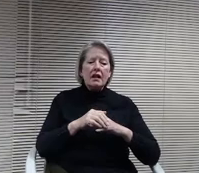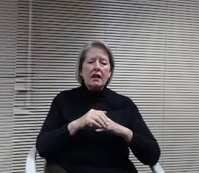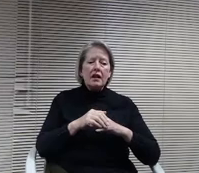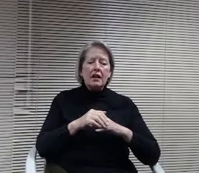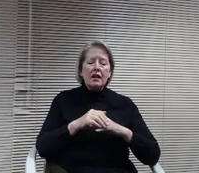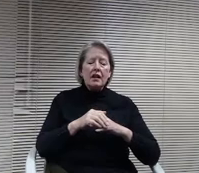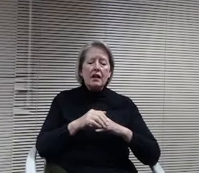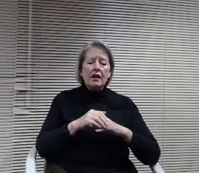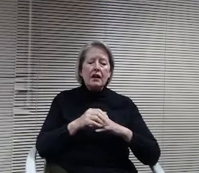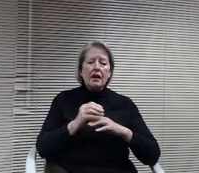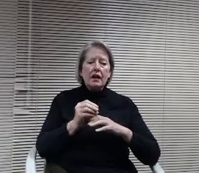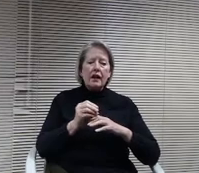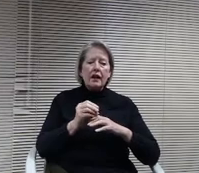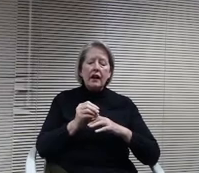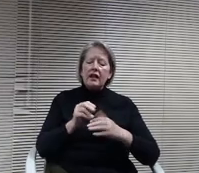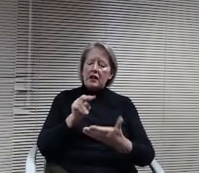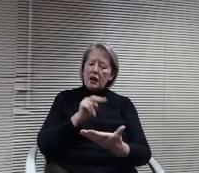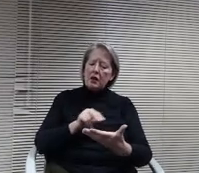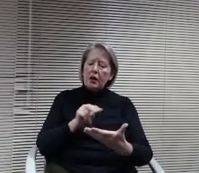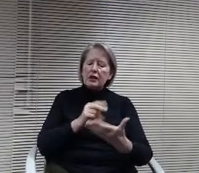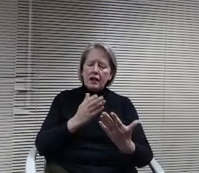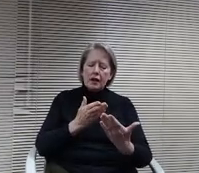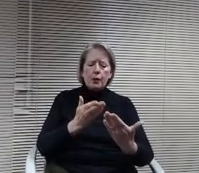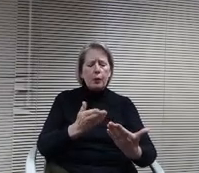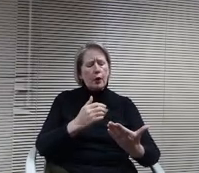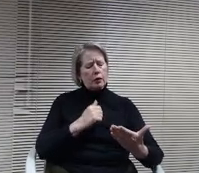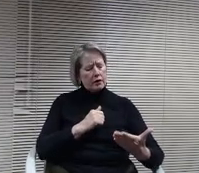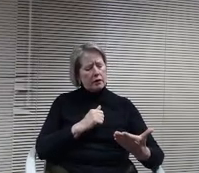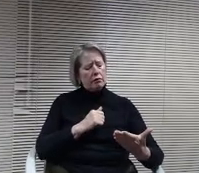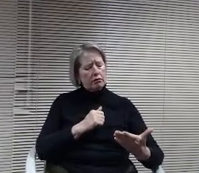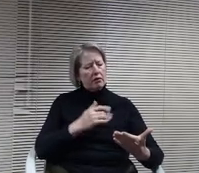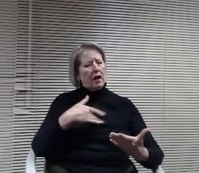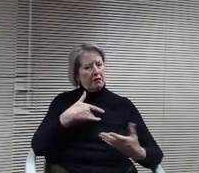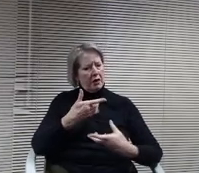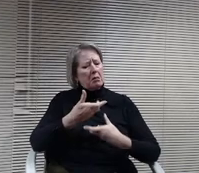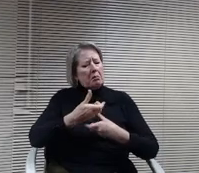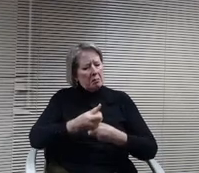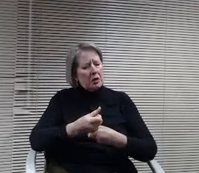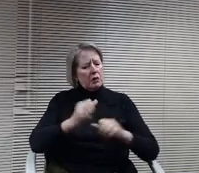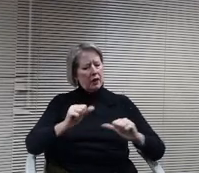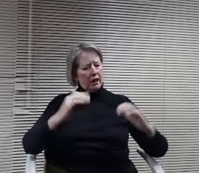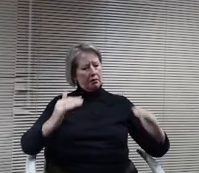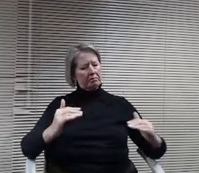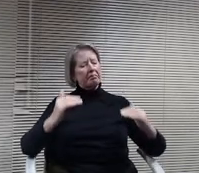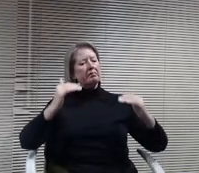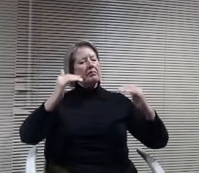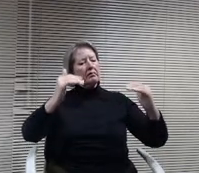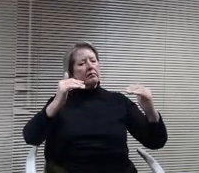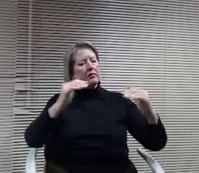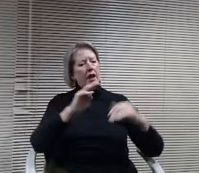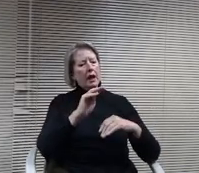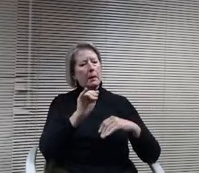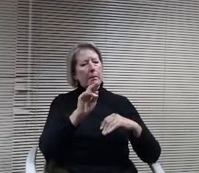Your proposal and I thought I have full confidence we can take it to the next level. Yet minute, Tonka and as I went